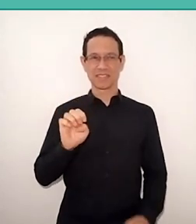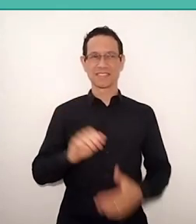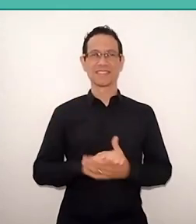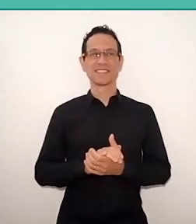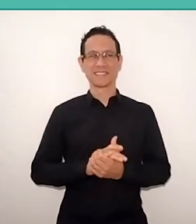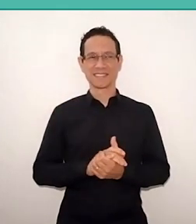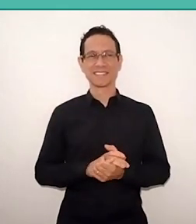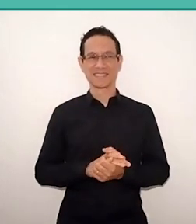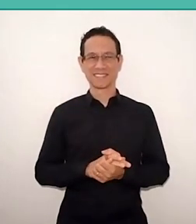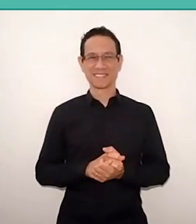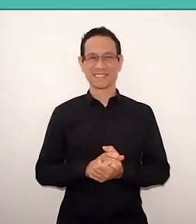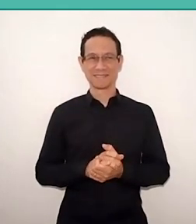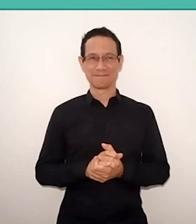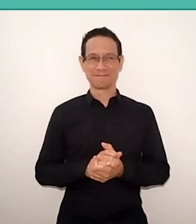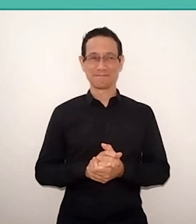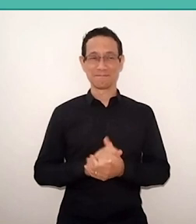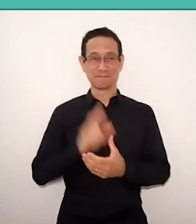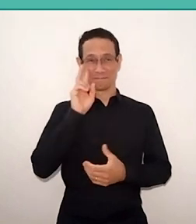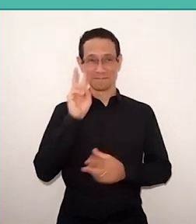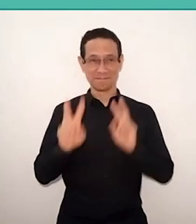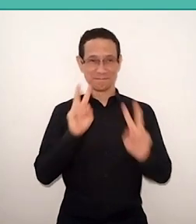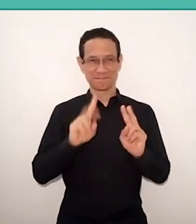Here, we were looking, in the "Pedagogy of Autonomy",